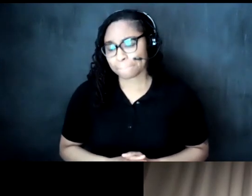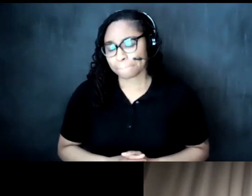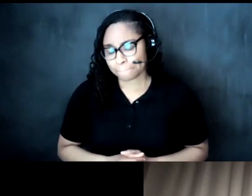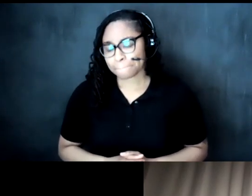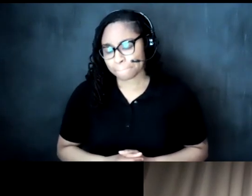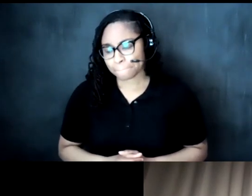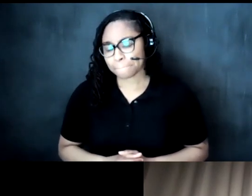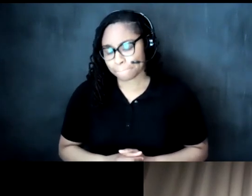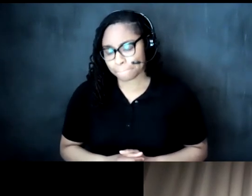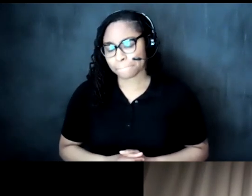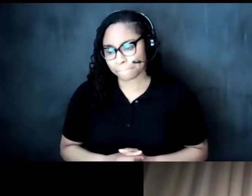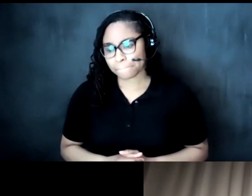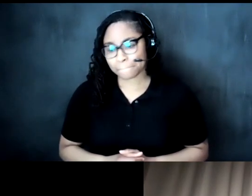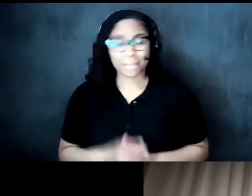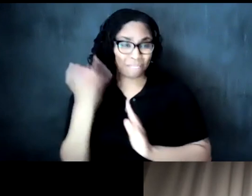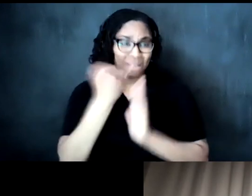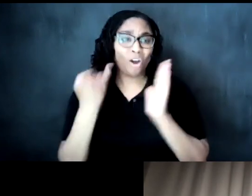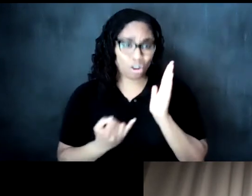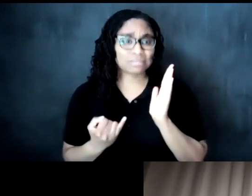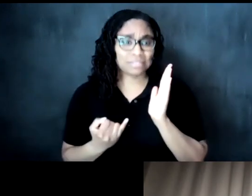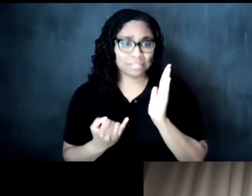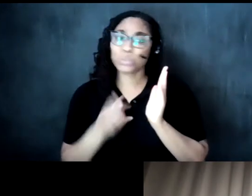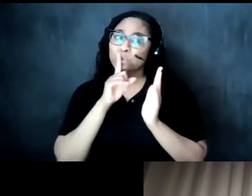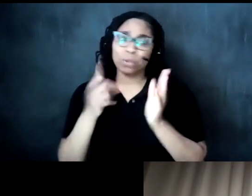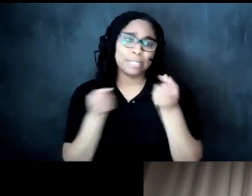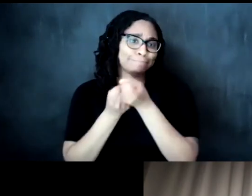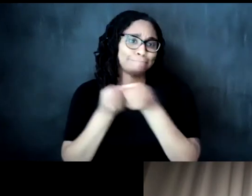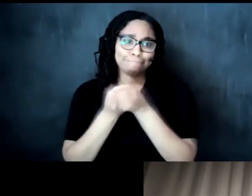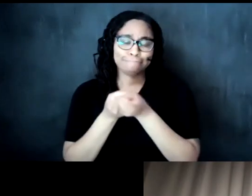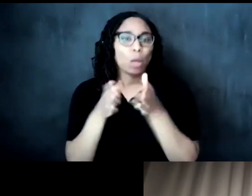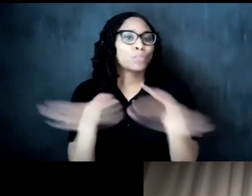um the the arts in in these communities in the art the arts broadly right you know they're there